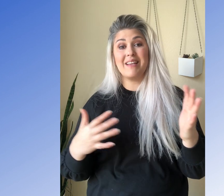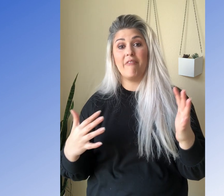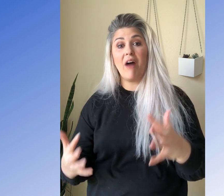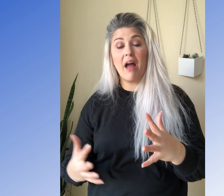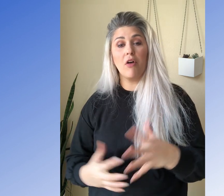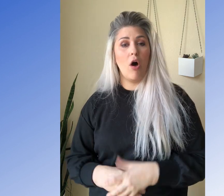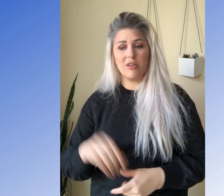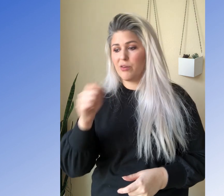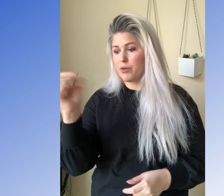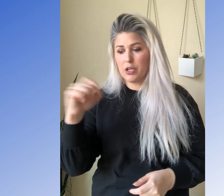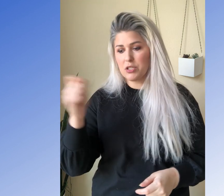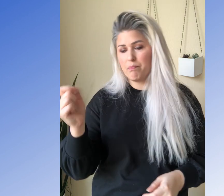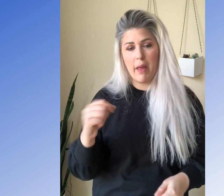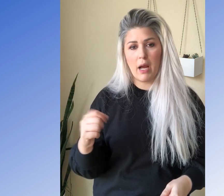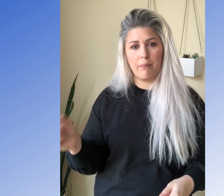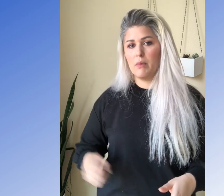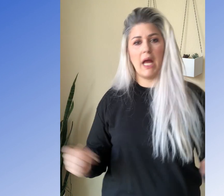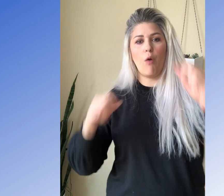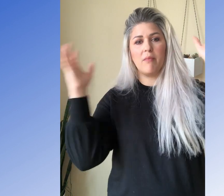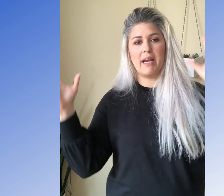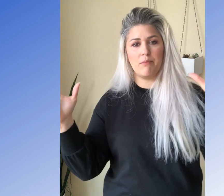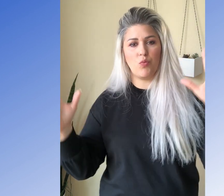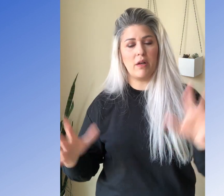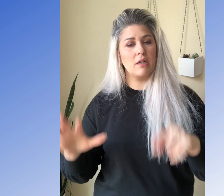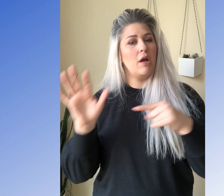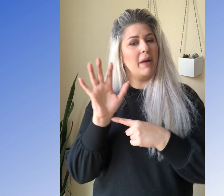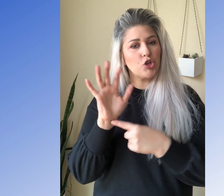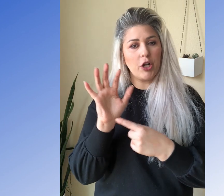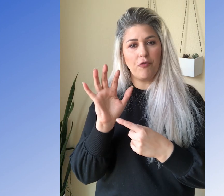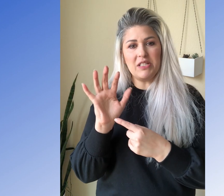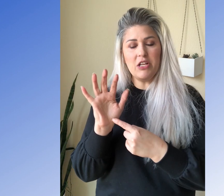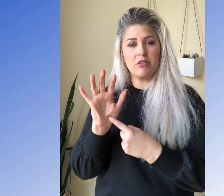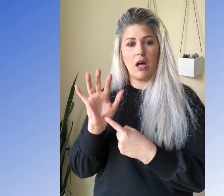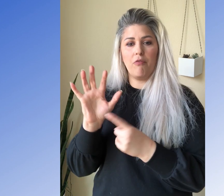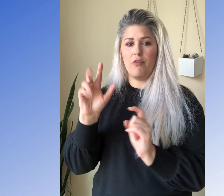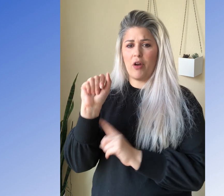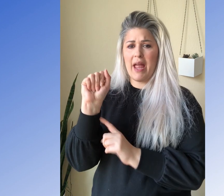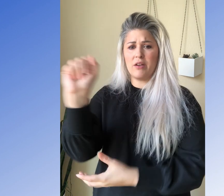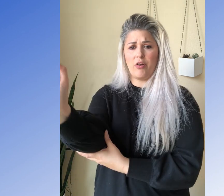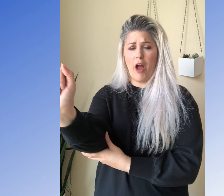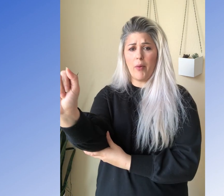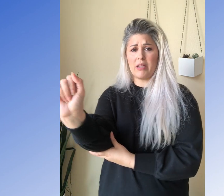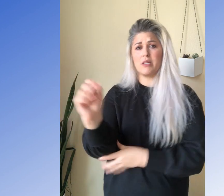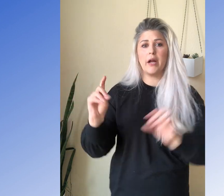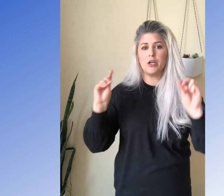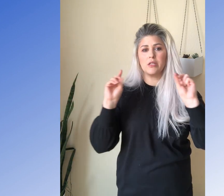day five also, or you could just make up however many names you want. Make sure you don't fatigue yourself. If your hand or your elbow gets tired,